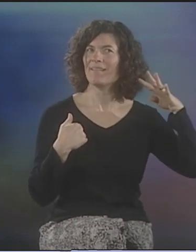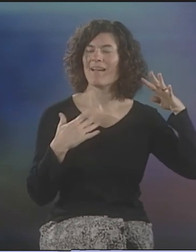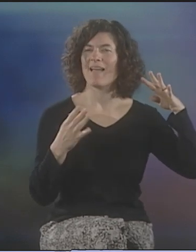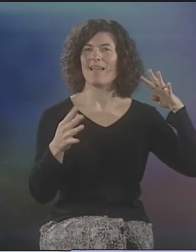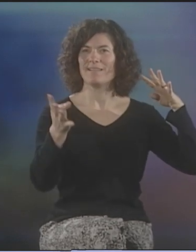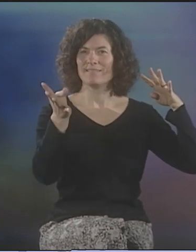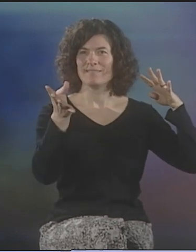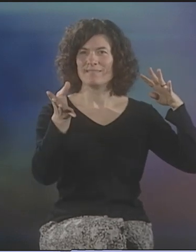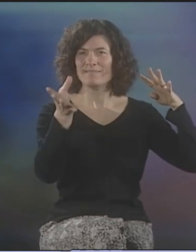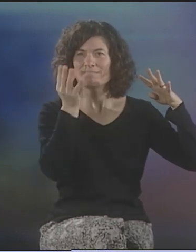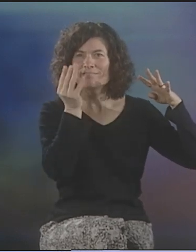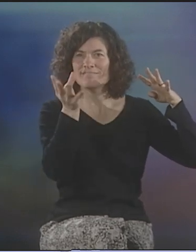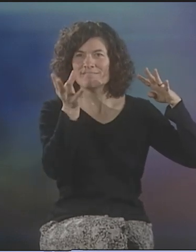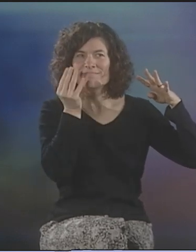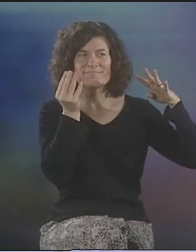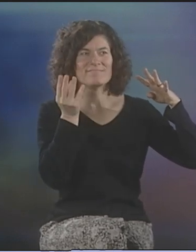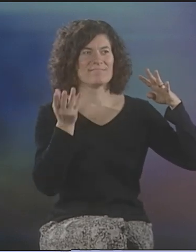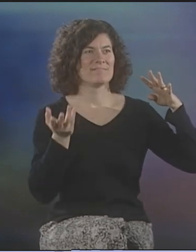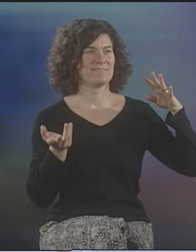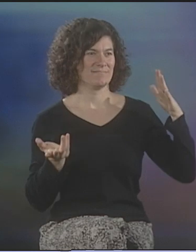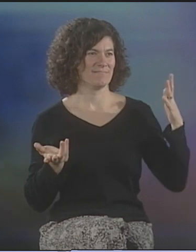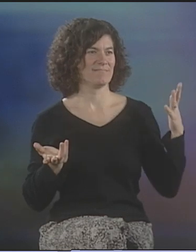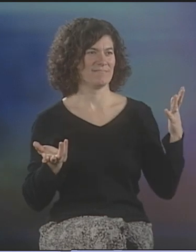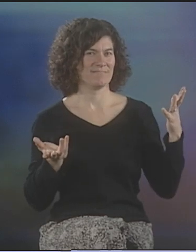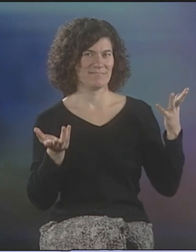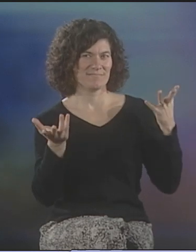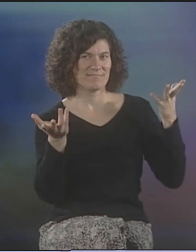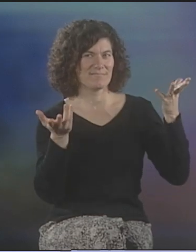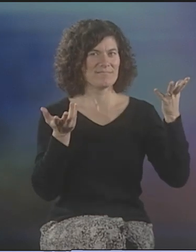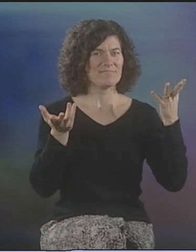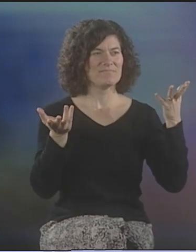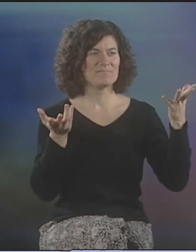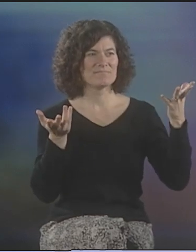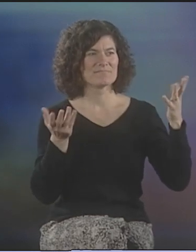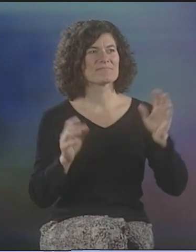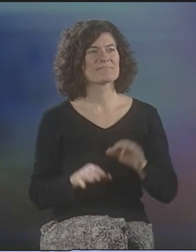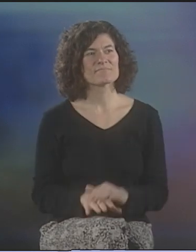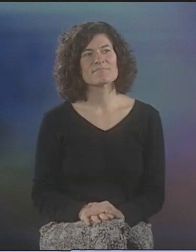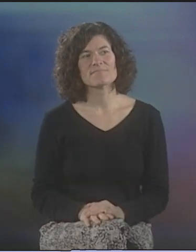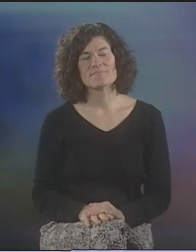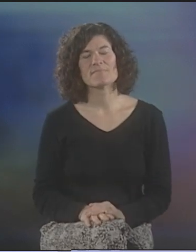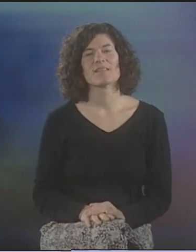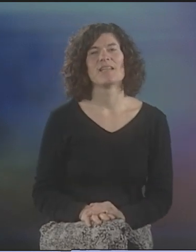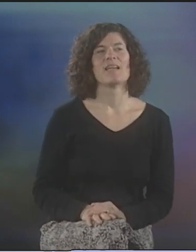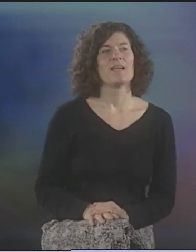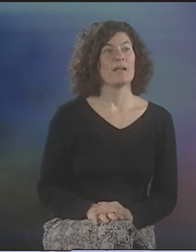THEY'RE HEARING MY WORDS THROUGH THEIR EARS, THEY'RE TAKING IN HER IMAGES THROUGH THEIR EYES, AND THEY'RE GETTING BOTH CHANNELS.